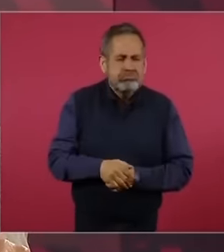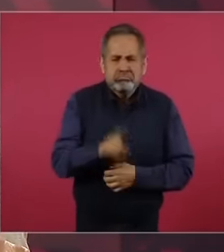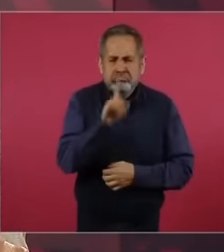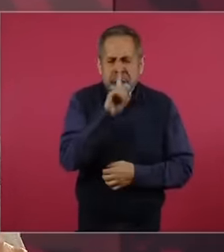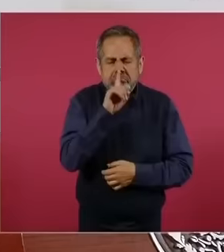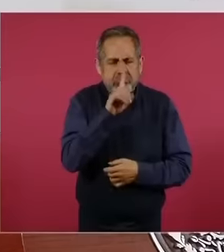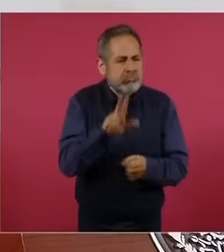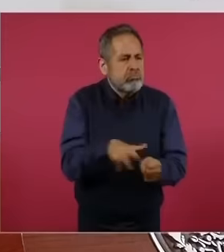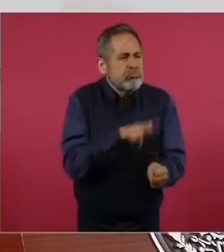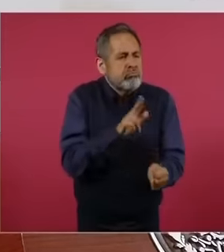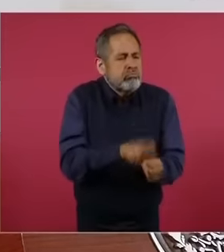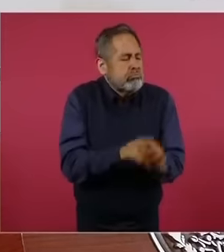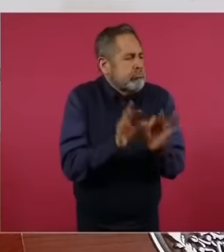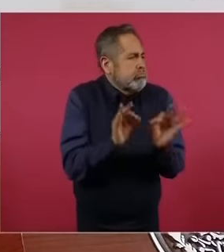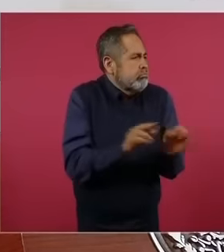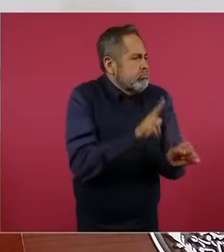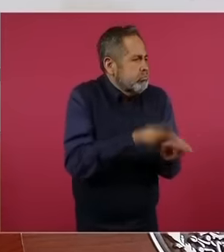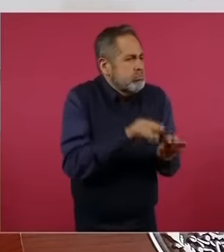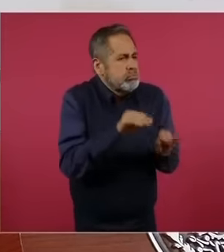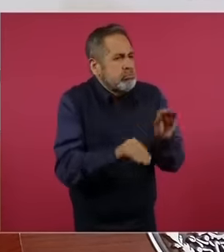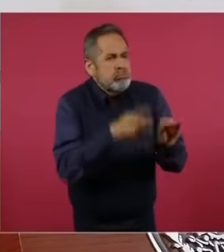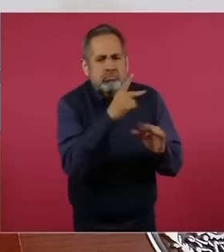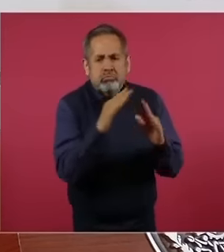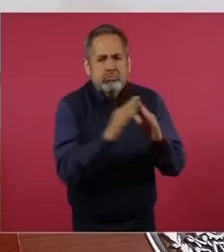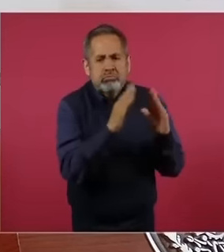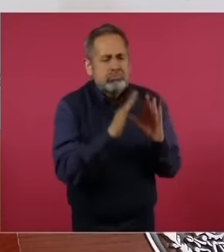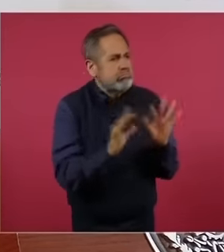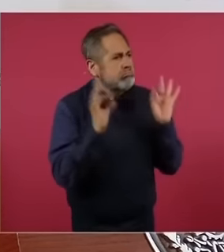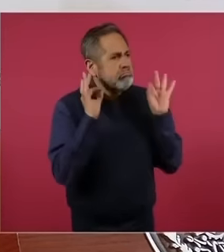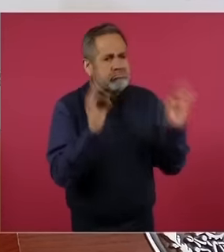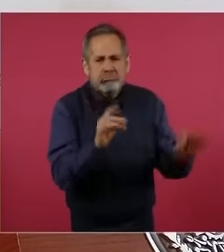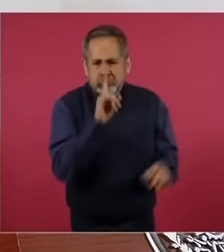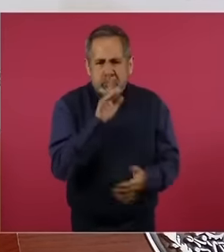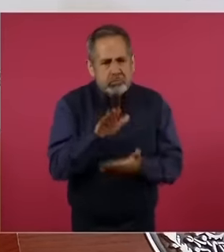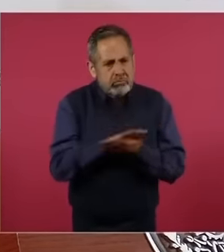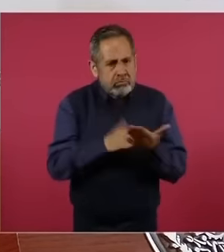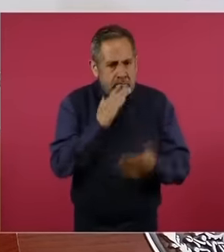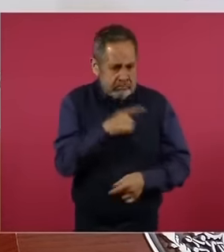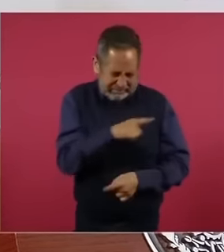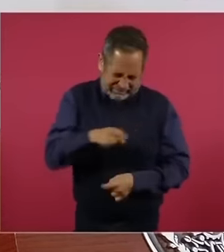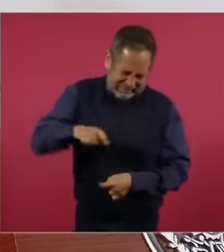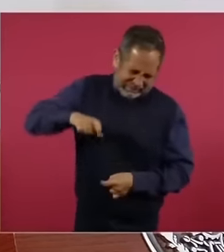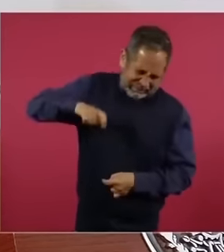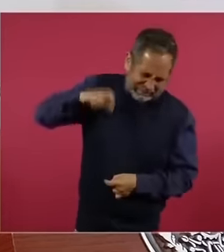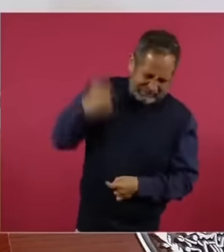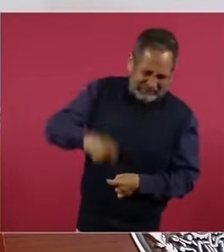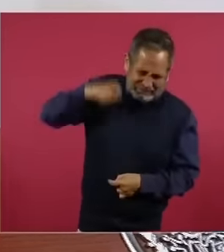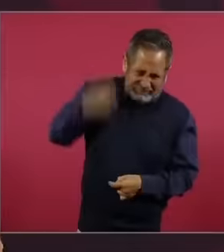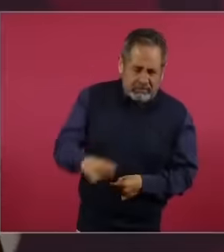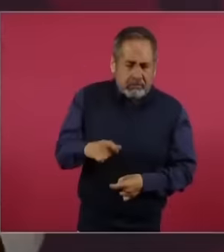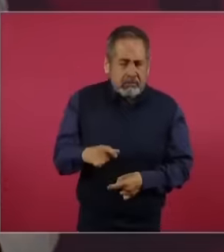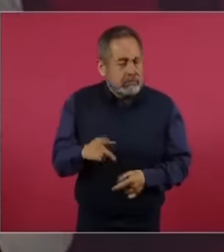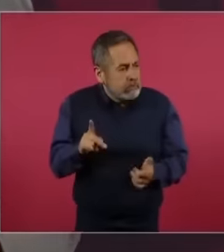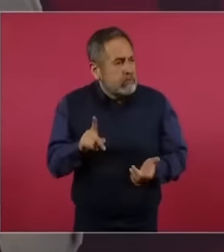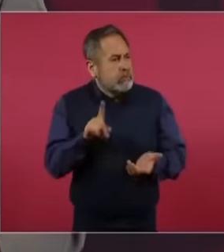ordinary, very modest, very